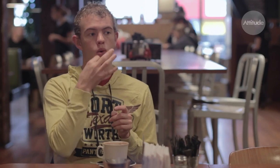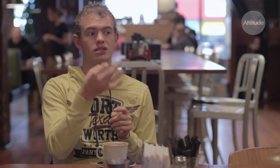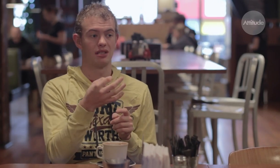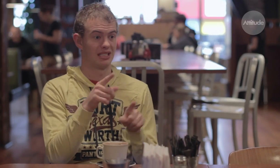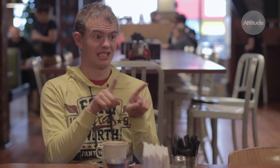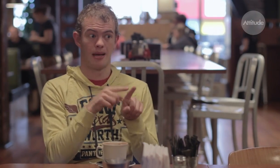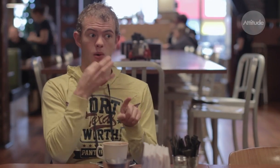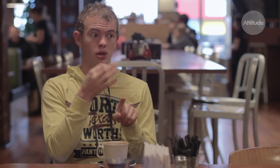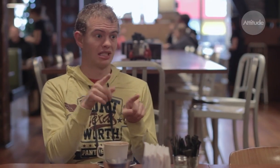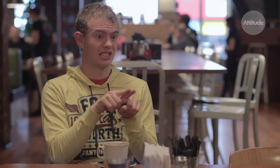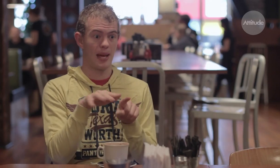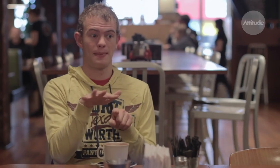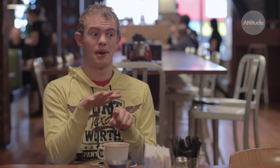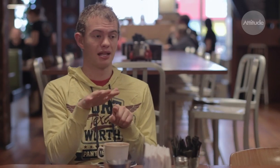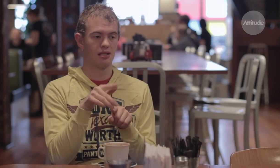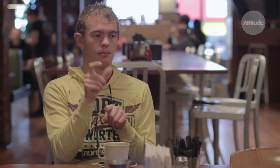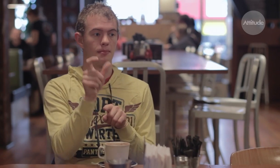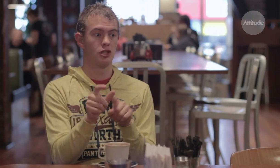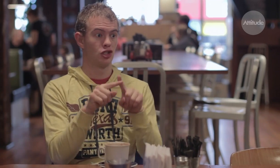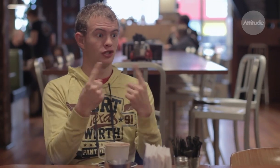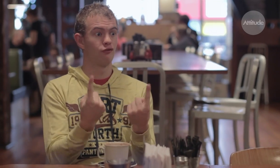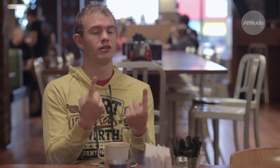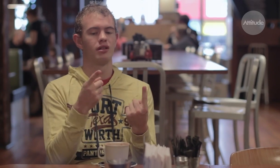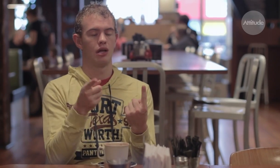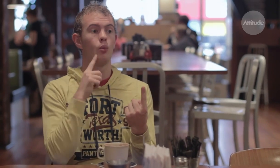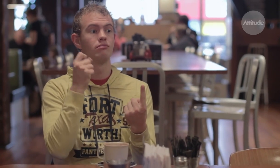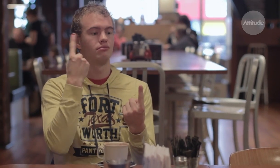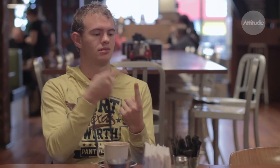I order the same drink at my favourite café all the time but the staff change. Some know